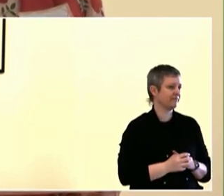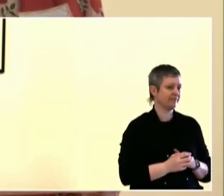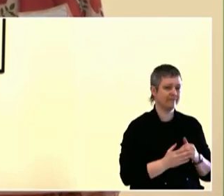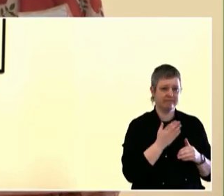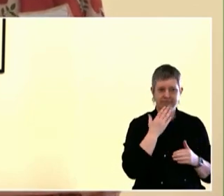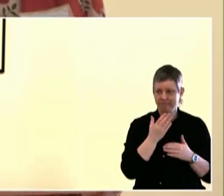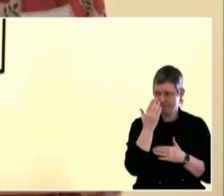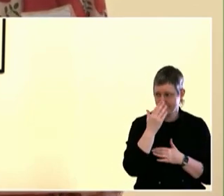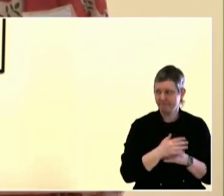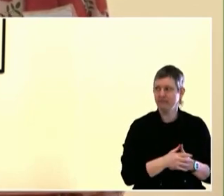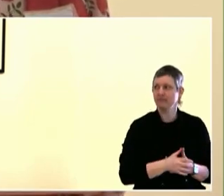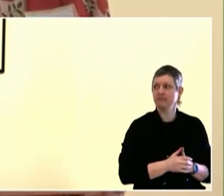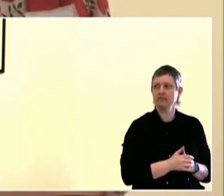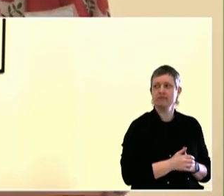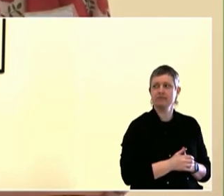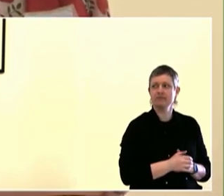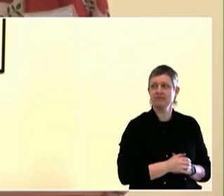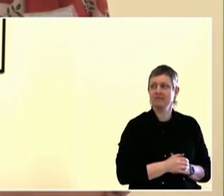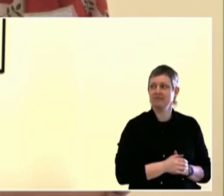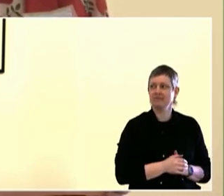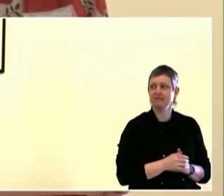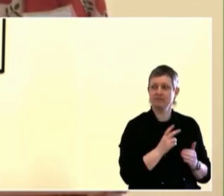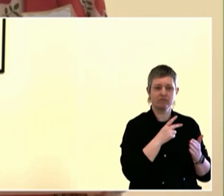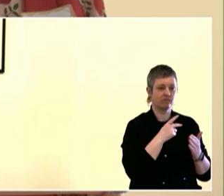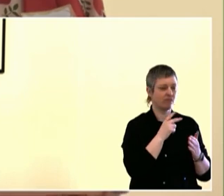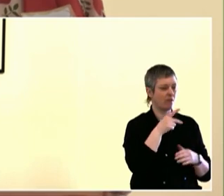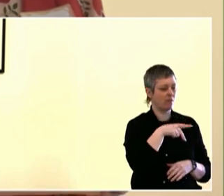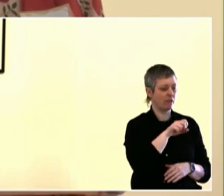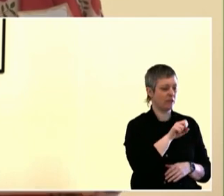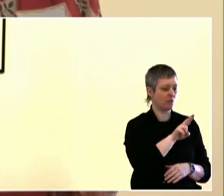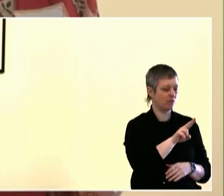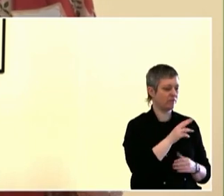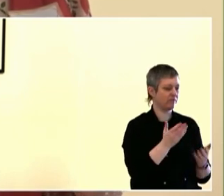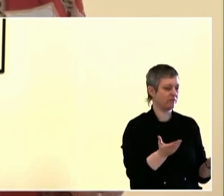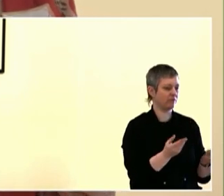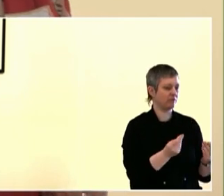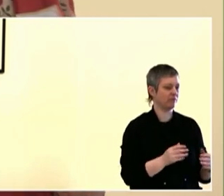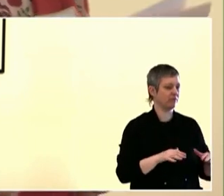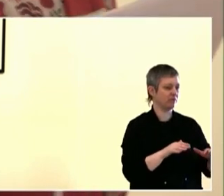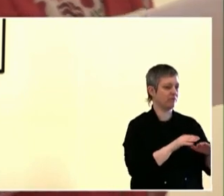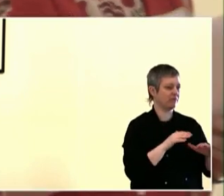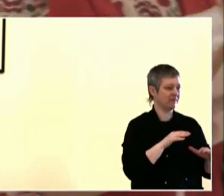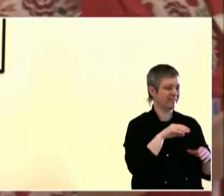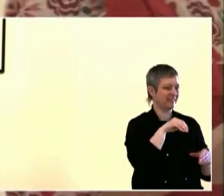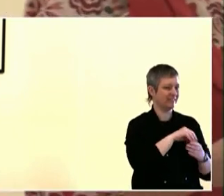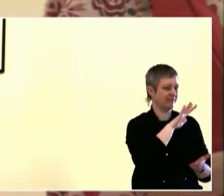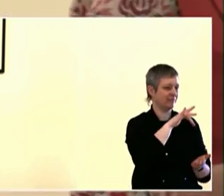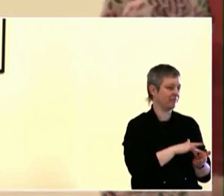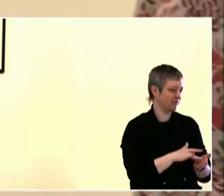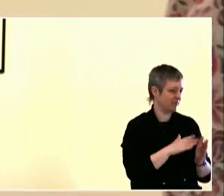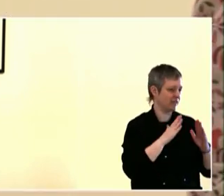I'm Wendy Willis, the Director of Oregon's Kitchen Table, and I'll be guiding us through the